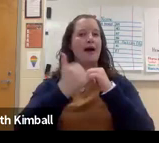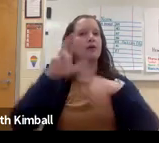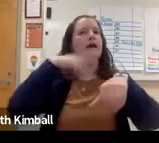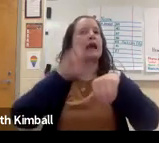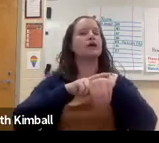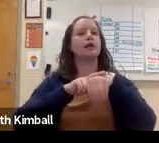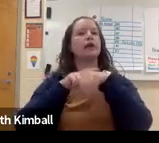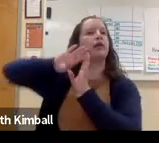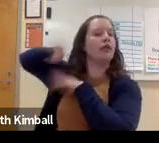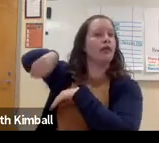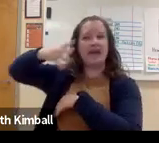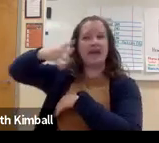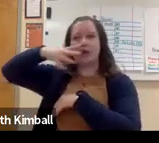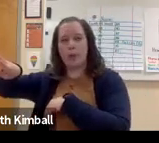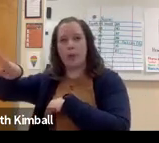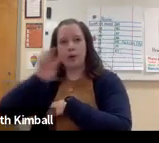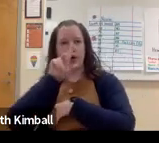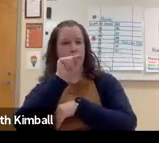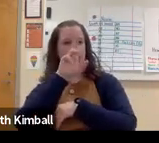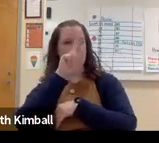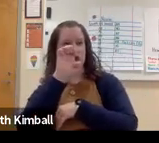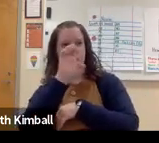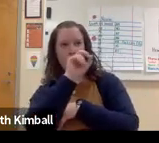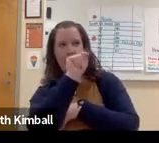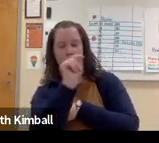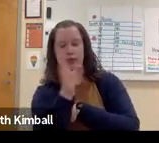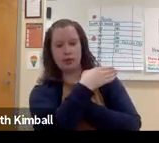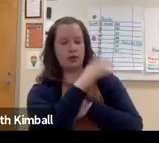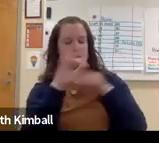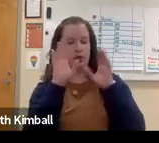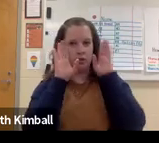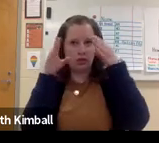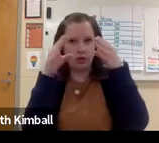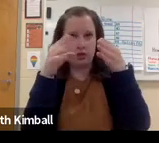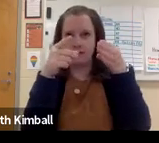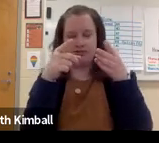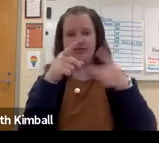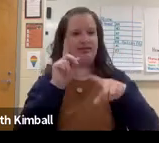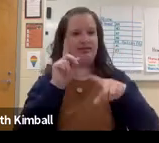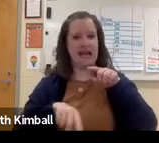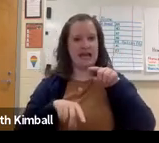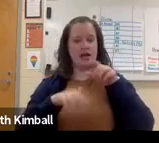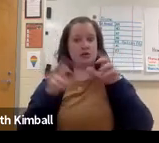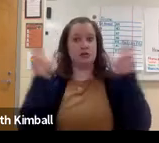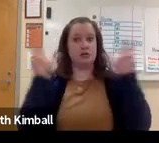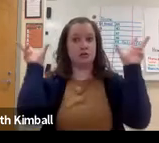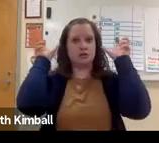and some of the other noise that's in their environment. That for hearing people, who have grown up